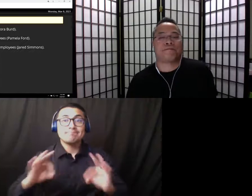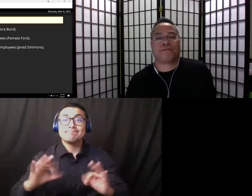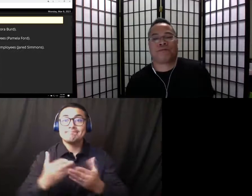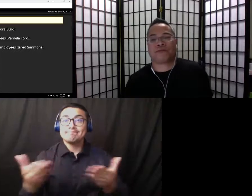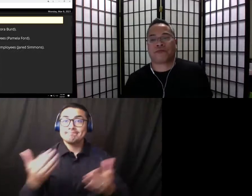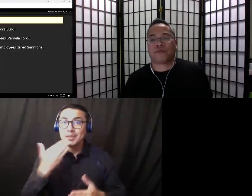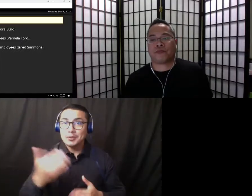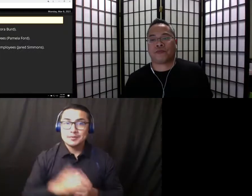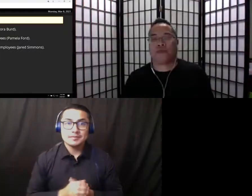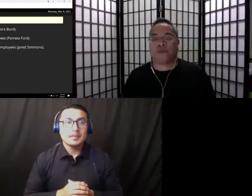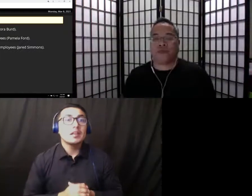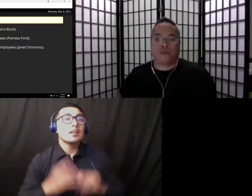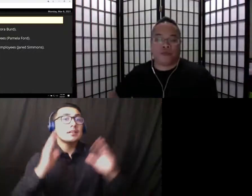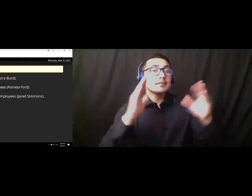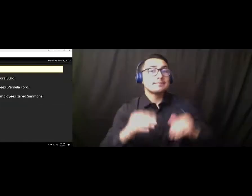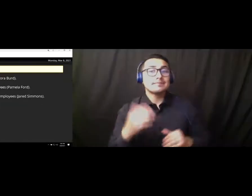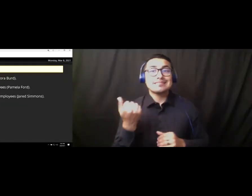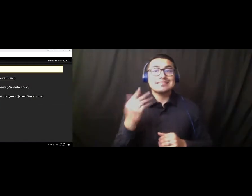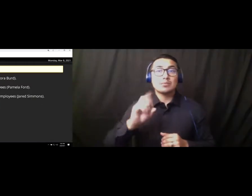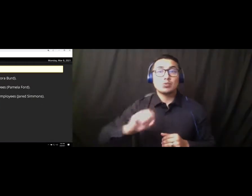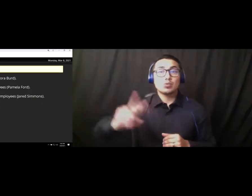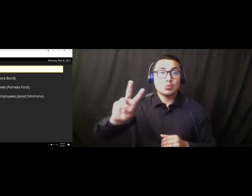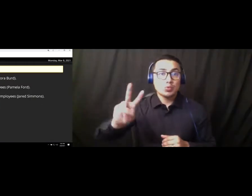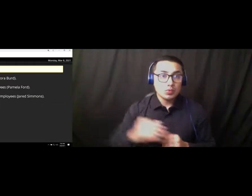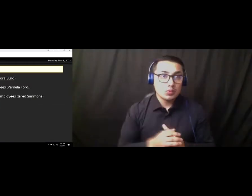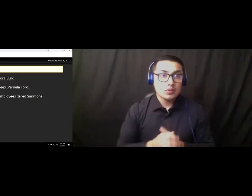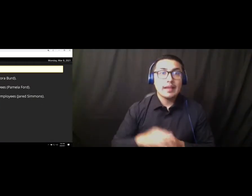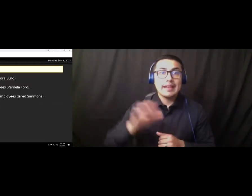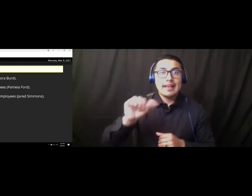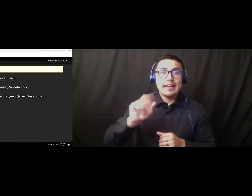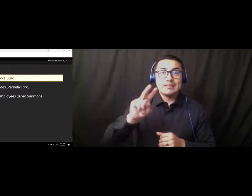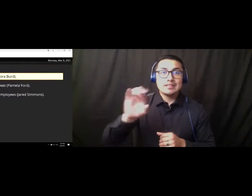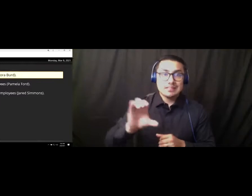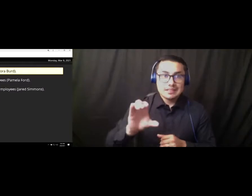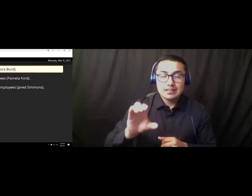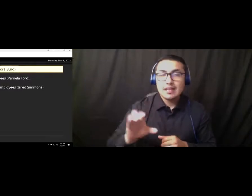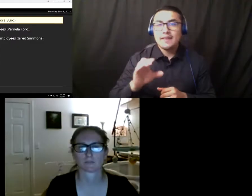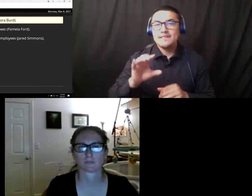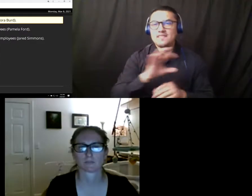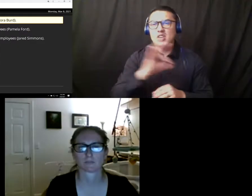Item 16.2 Antelope Valley College Federation of Teachers, Dr. Aurora Burd.